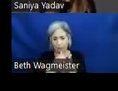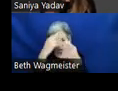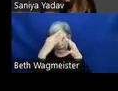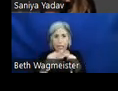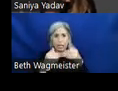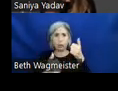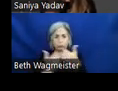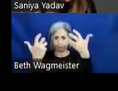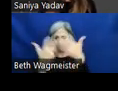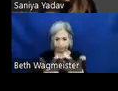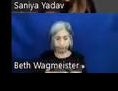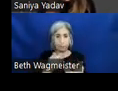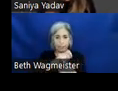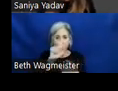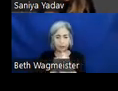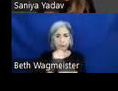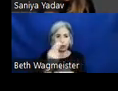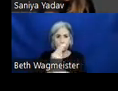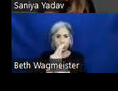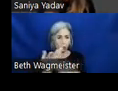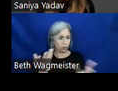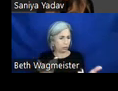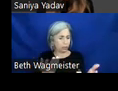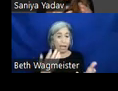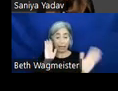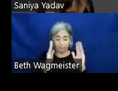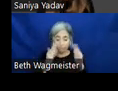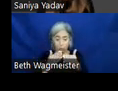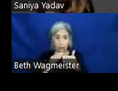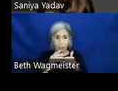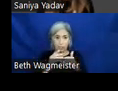my specific use case and then I can go back and focus on, you know, setting down with somebody,